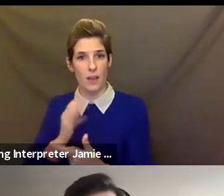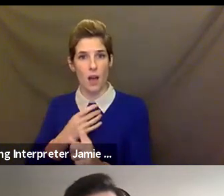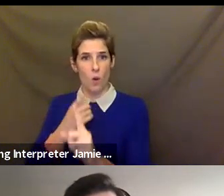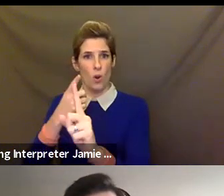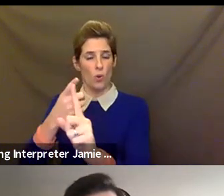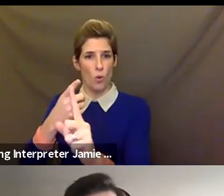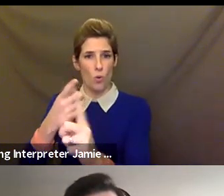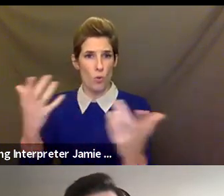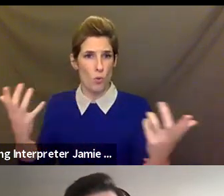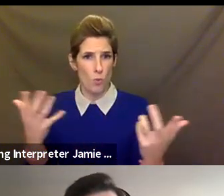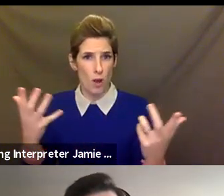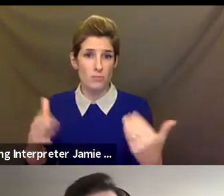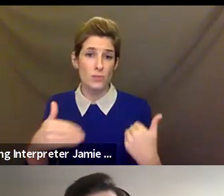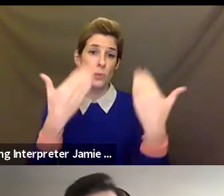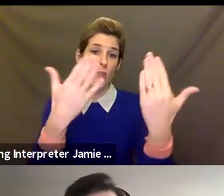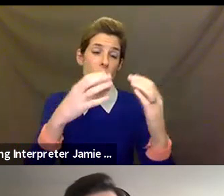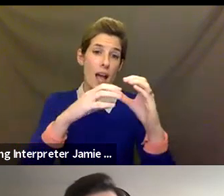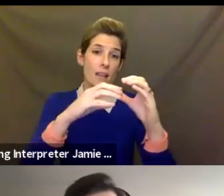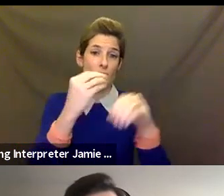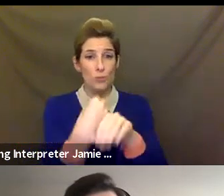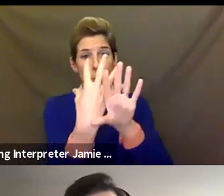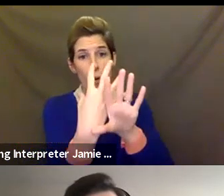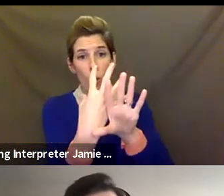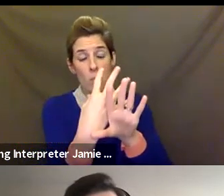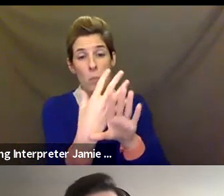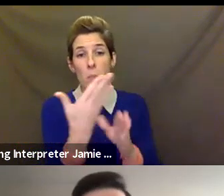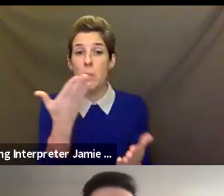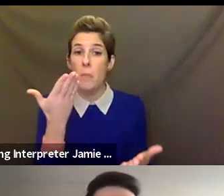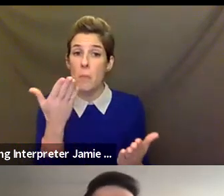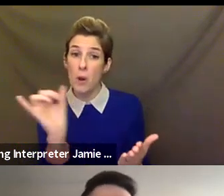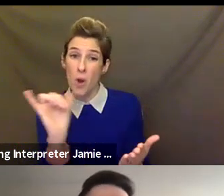cases in person, learning engagement for our students, our